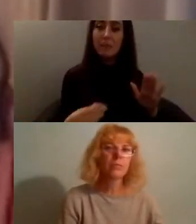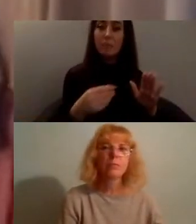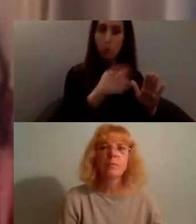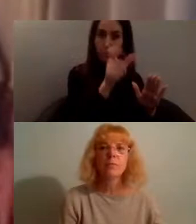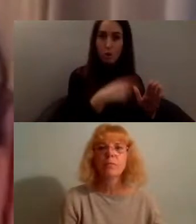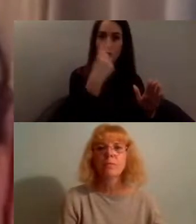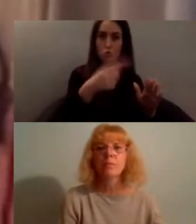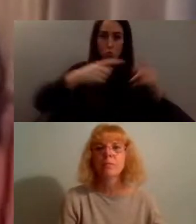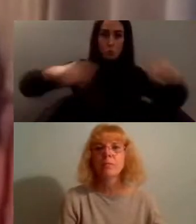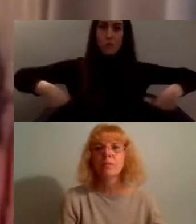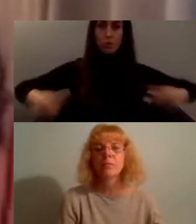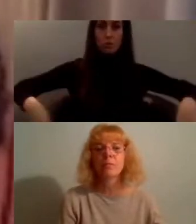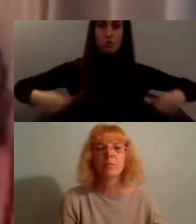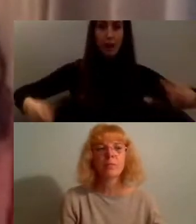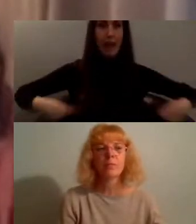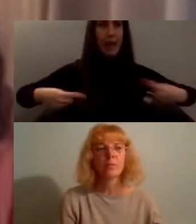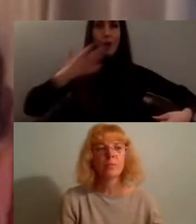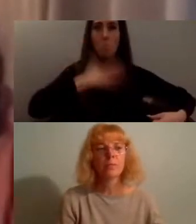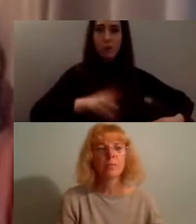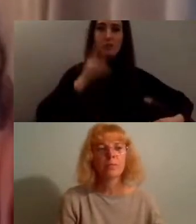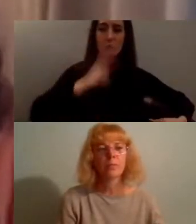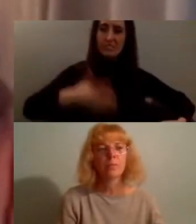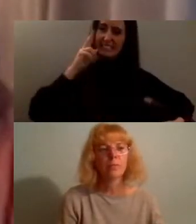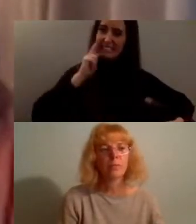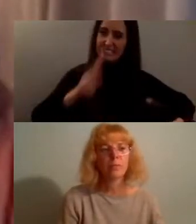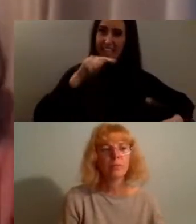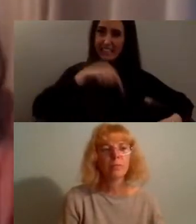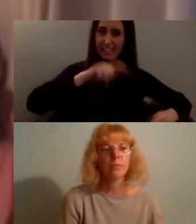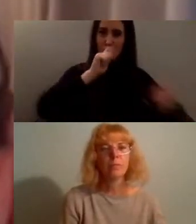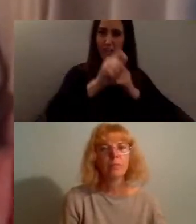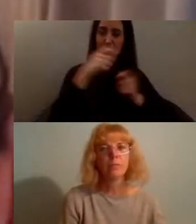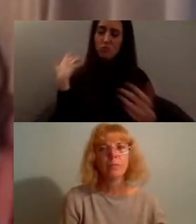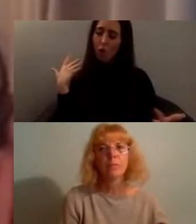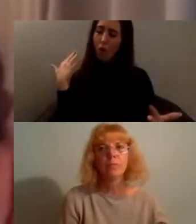this kind of change for a long time and I know that there are a lot of people who are seeing